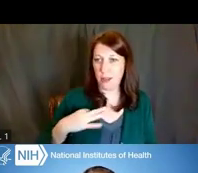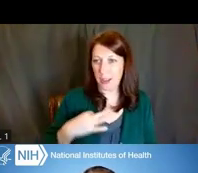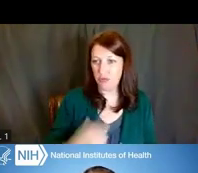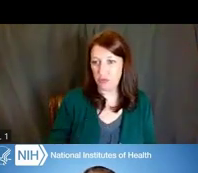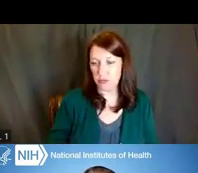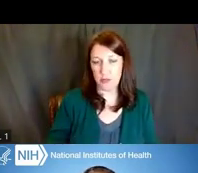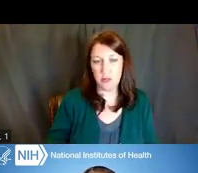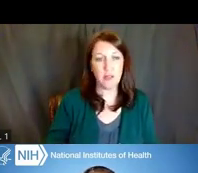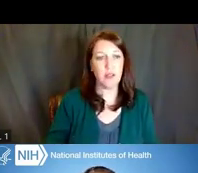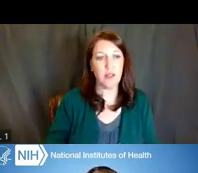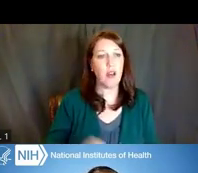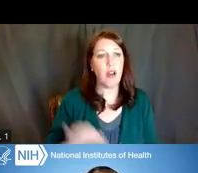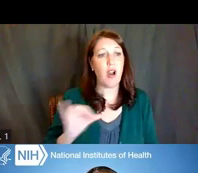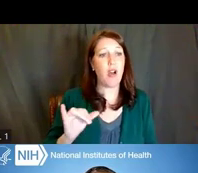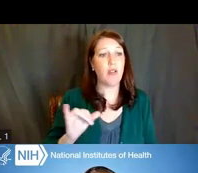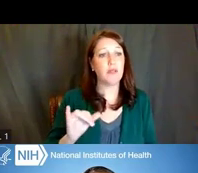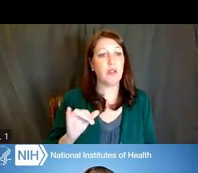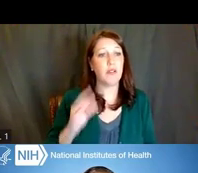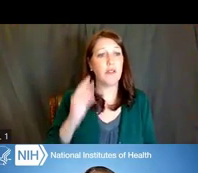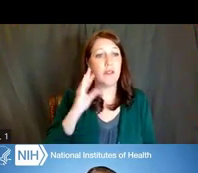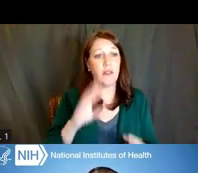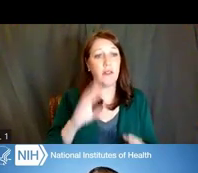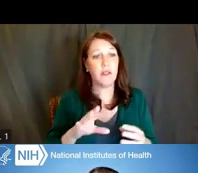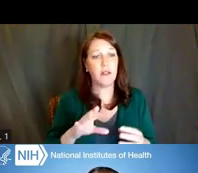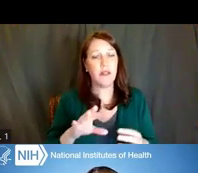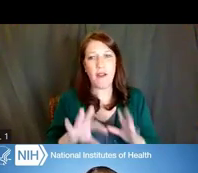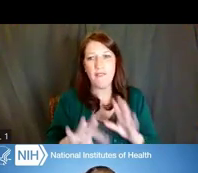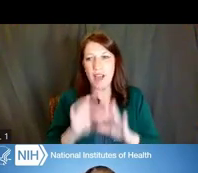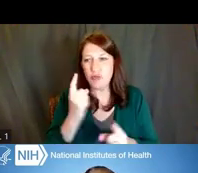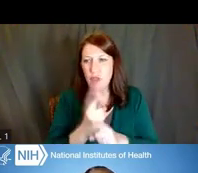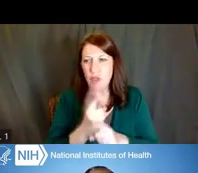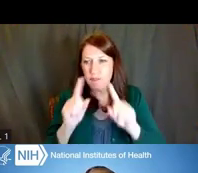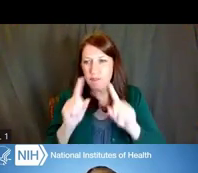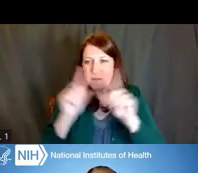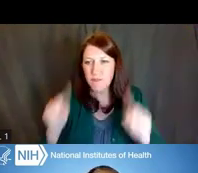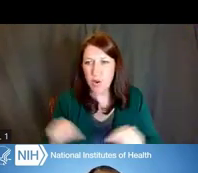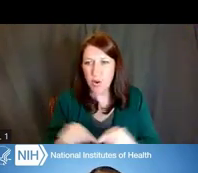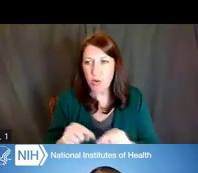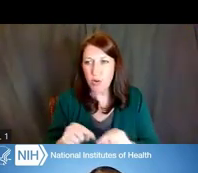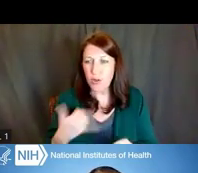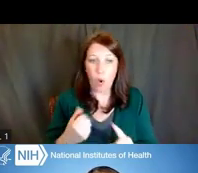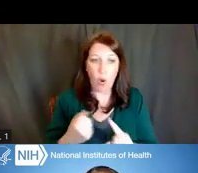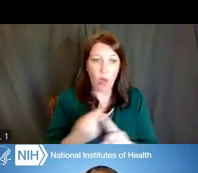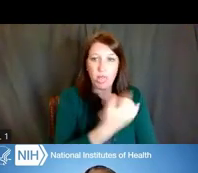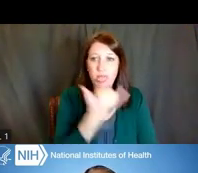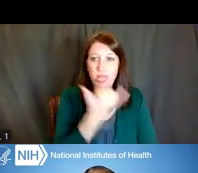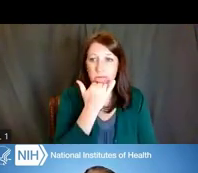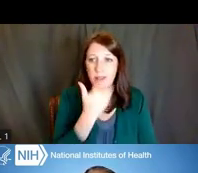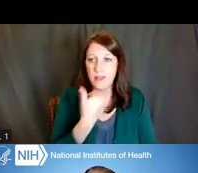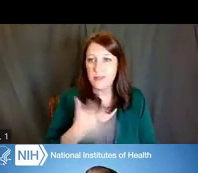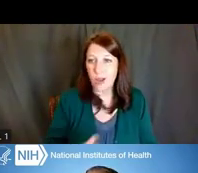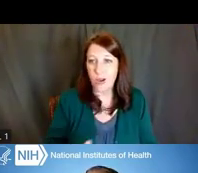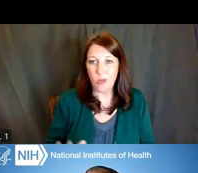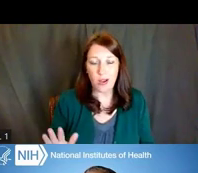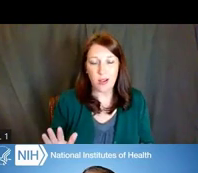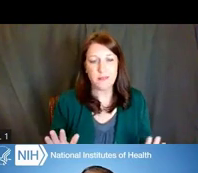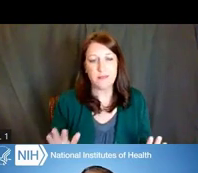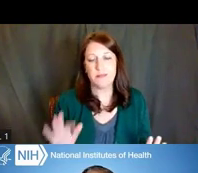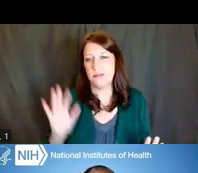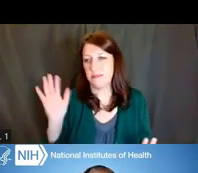Also, it gives information on how to find the right forms, because you don't want to utilize the wrong forms. So I think we're going into Forms G